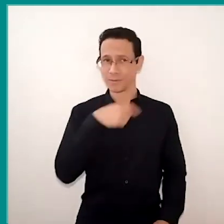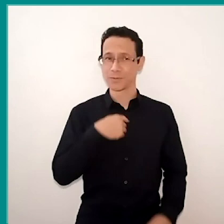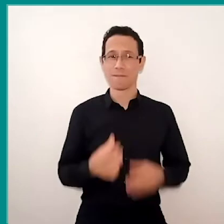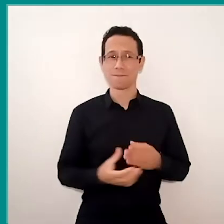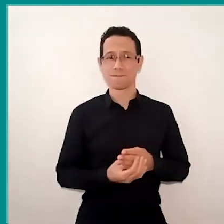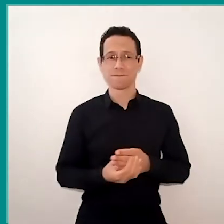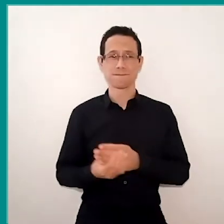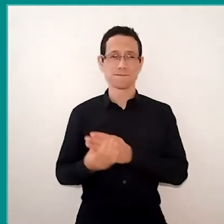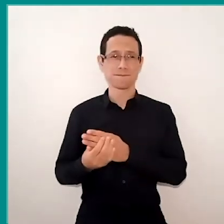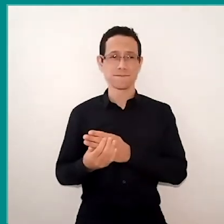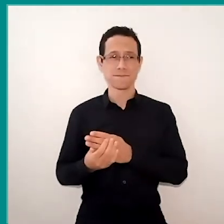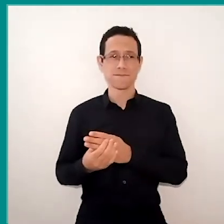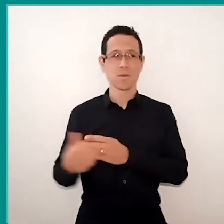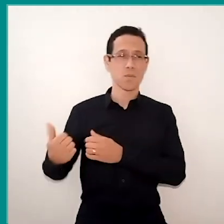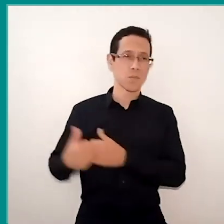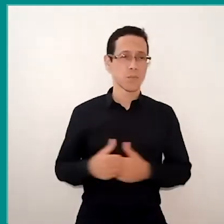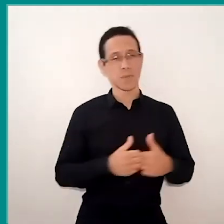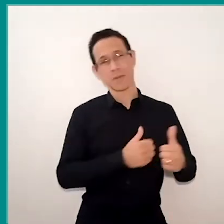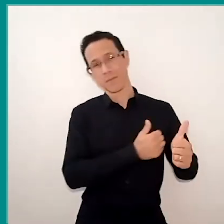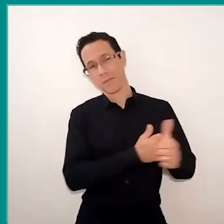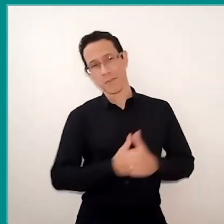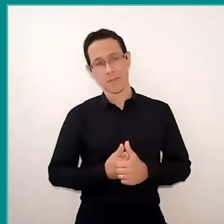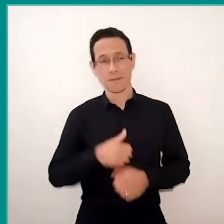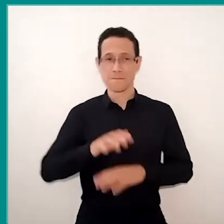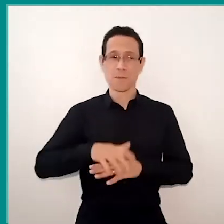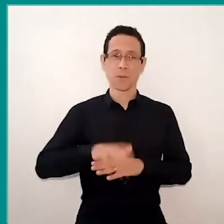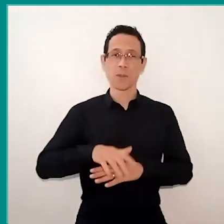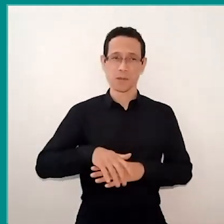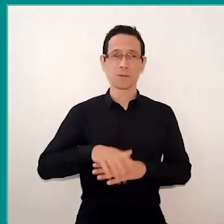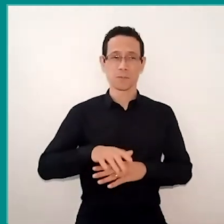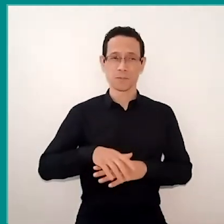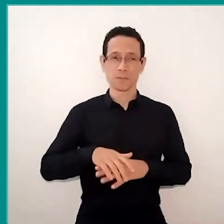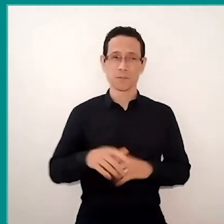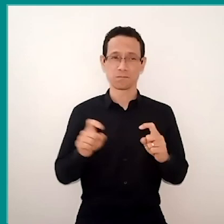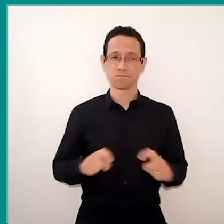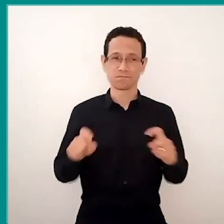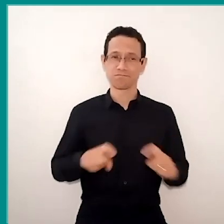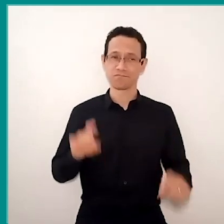chased by a series of algorithms that interfere directly in the our choices, in our freedom,